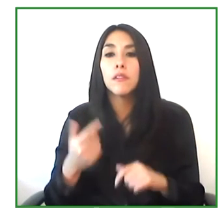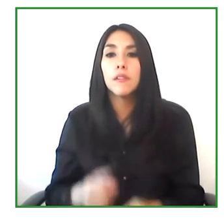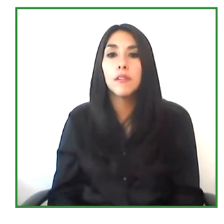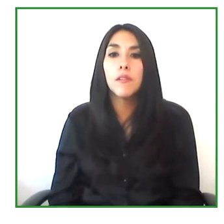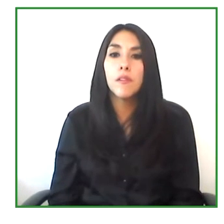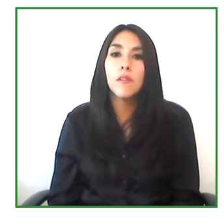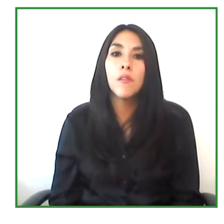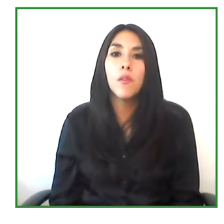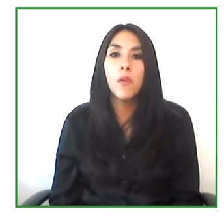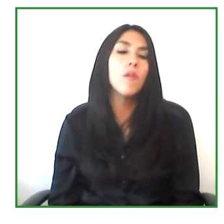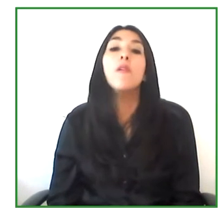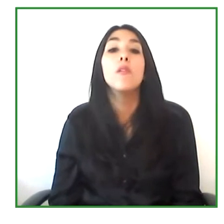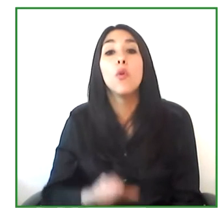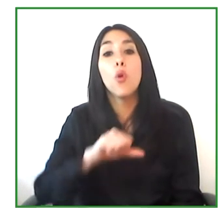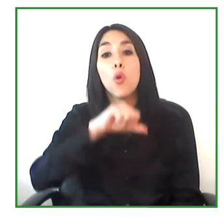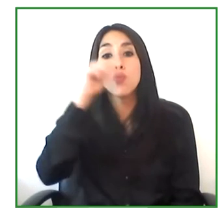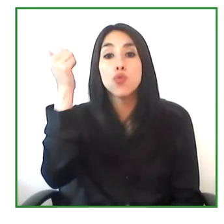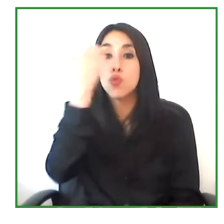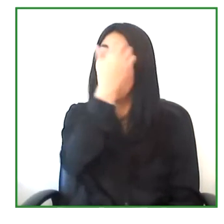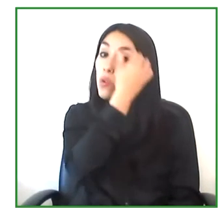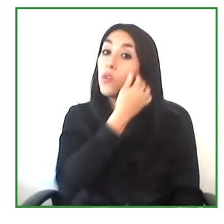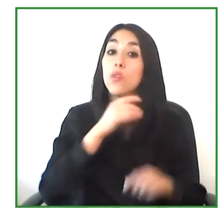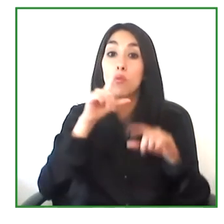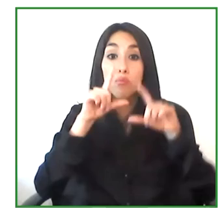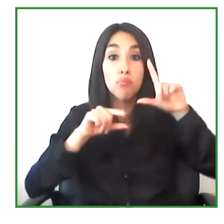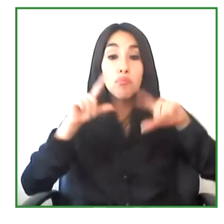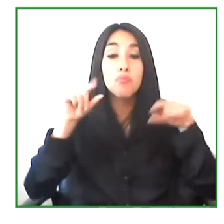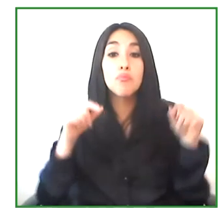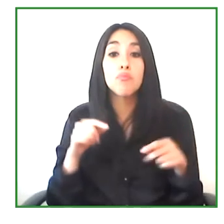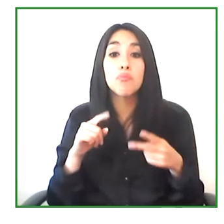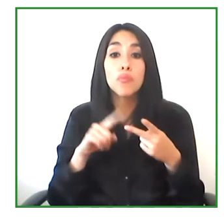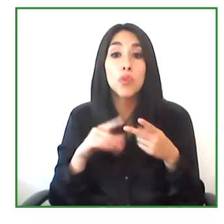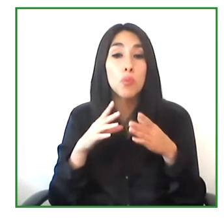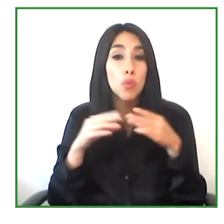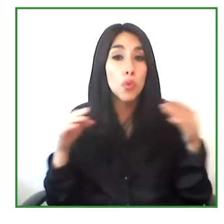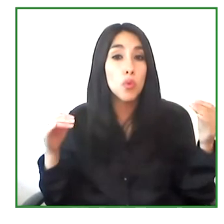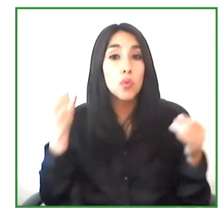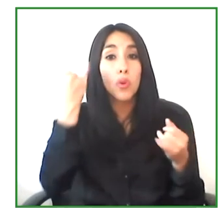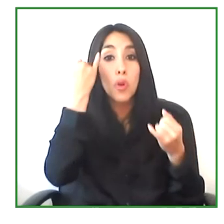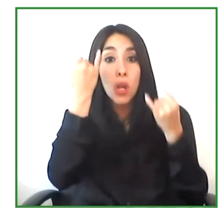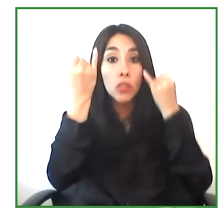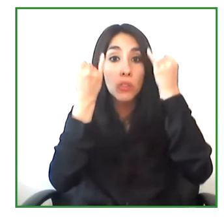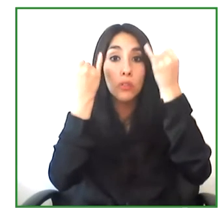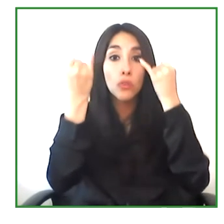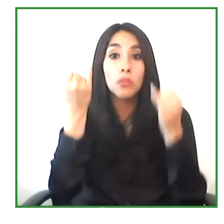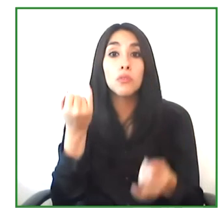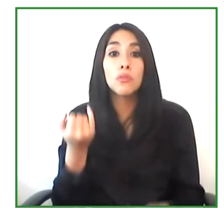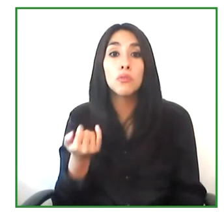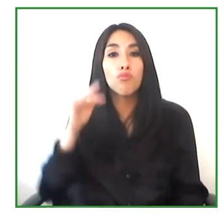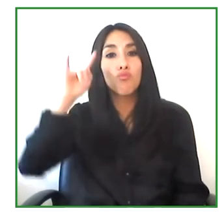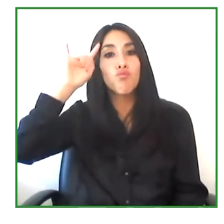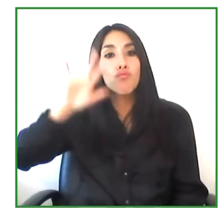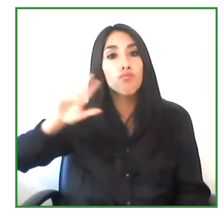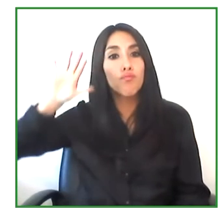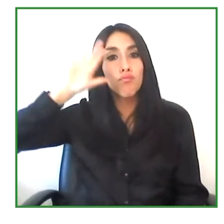Another indicator that seems to be really important is the number of ideas that we have generated.